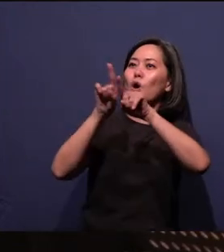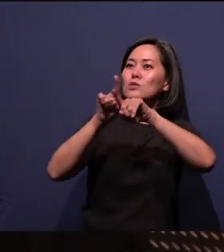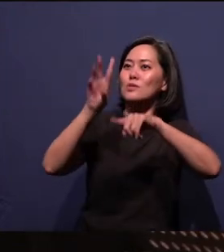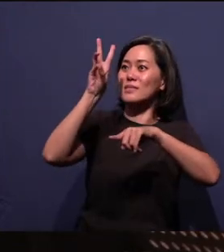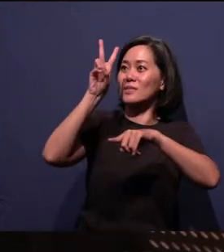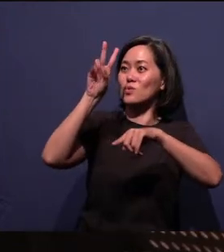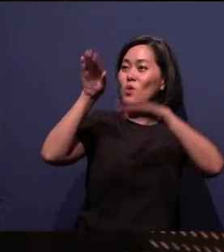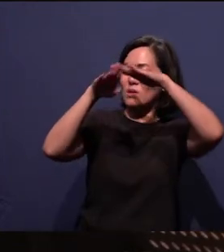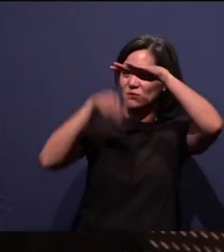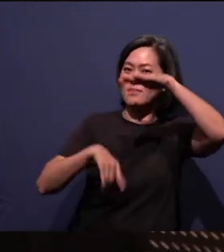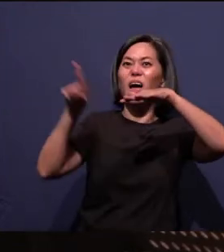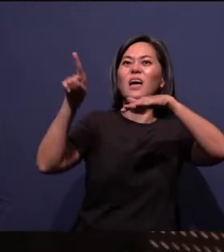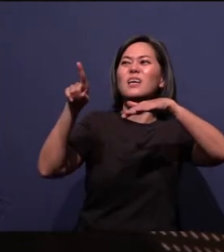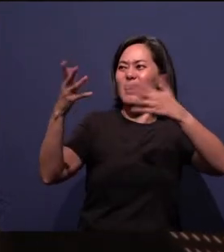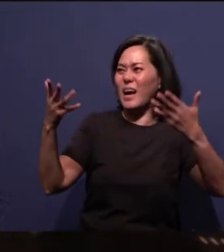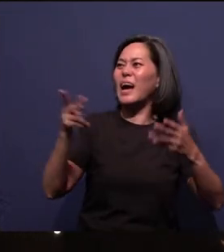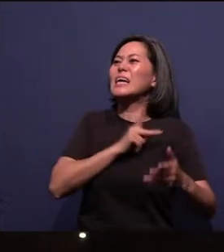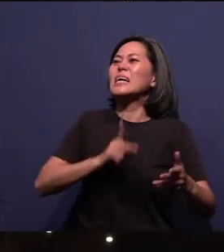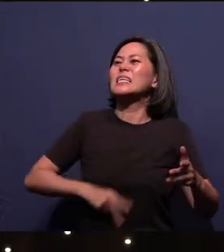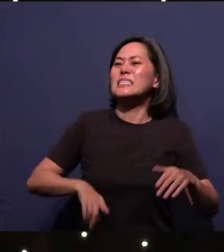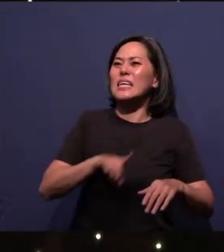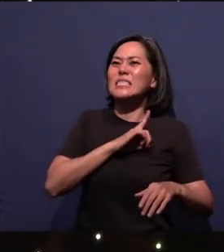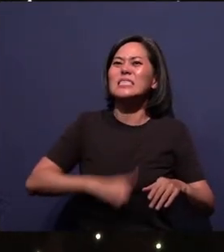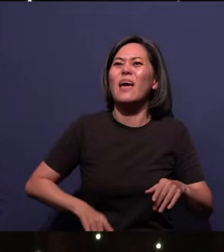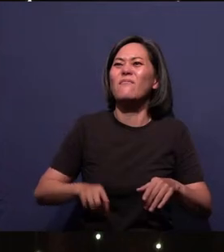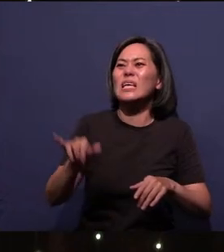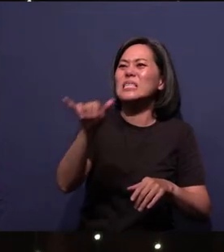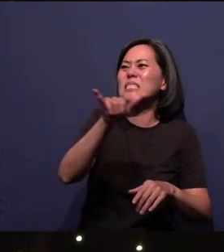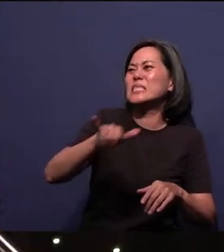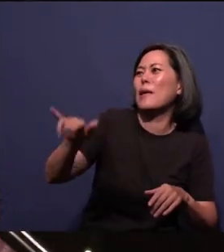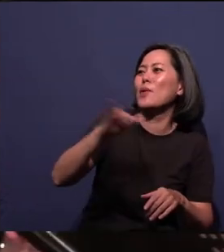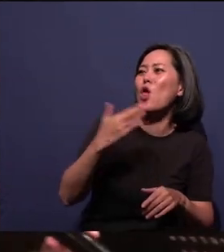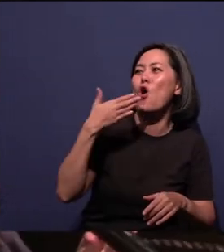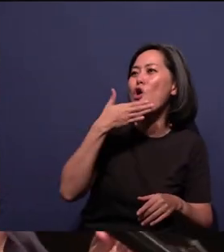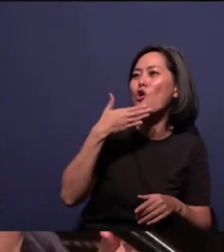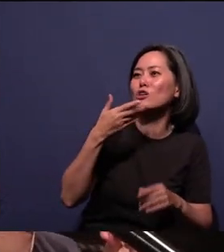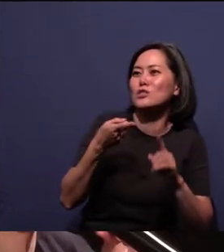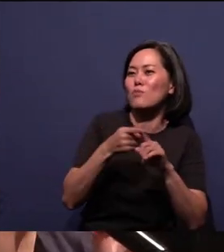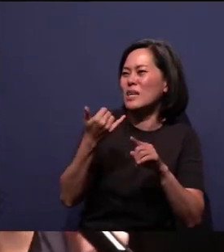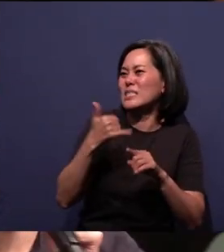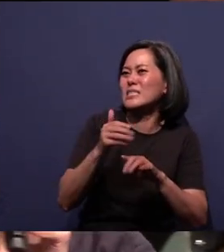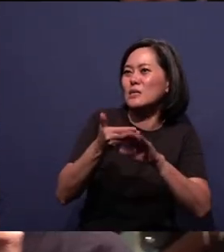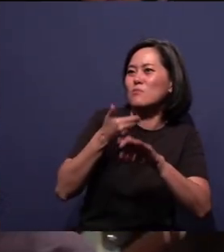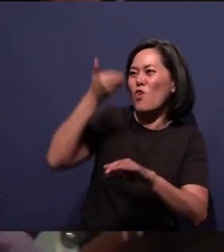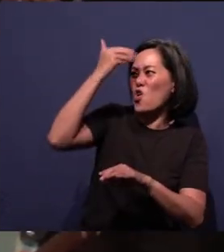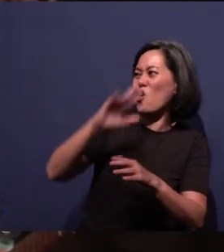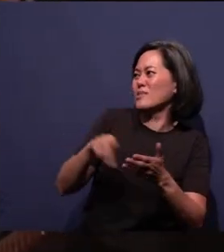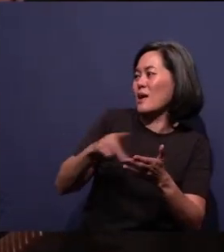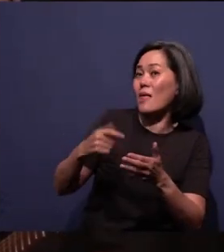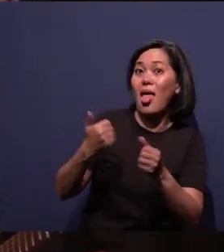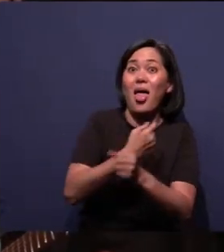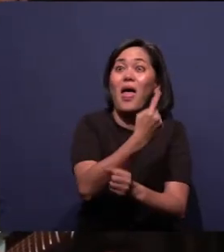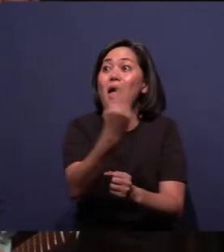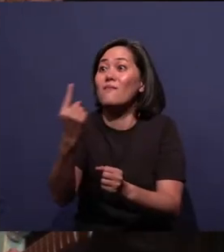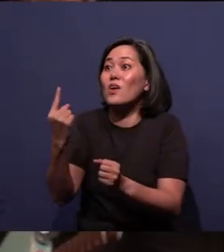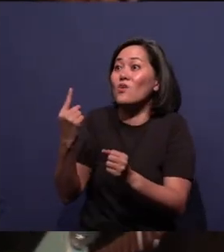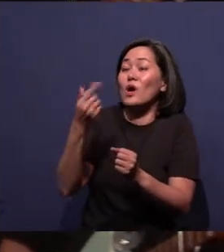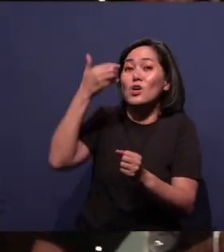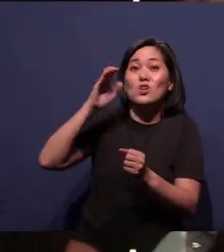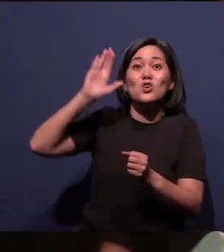Yeah, I'll take comfort in the fact that King David is around your age as well through his life. And yet he still dance before the Lord. Can I get everyone, the children of God to raise your hand?